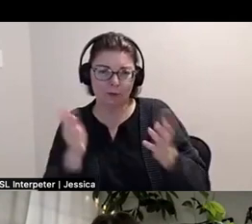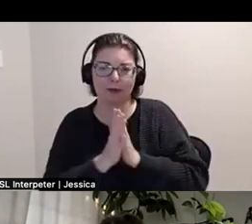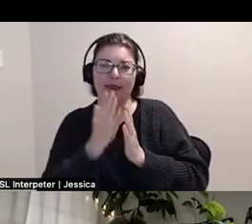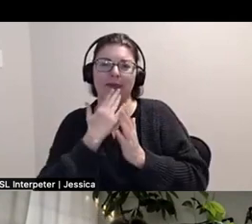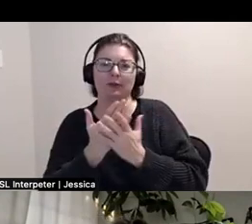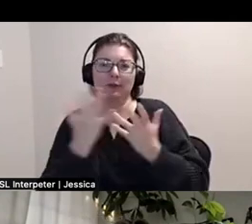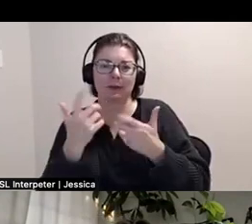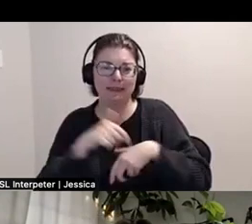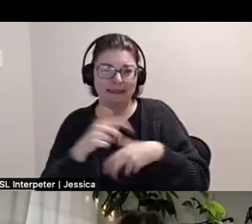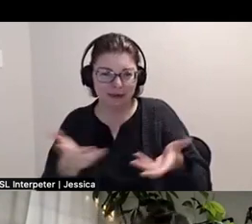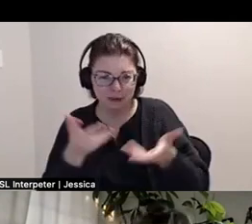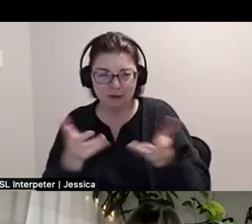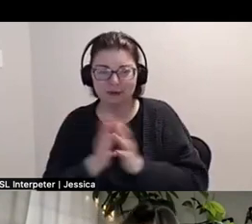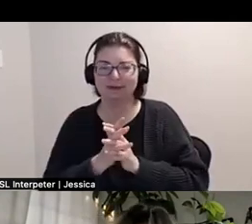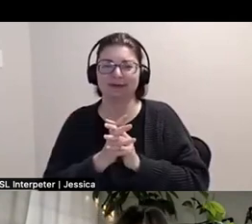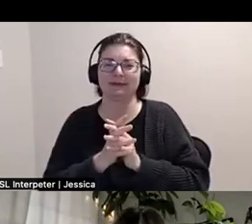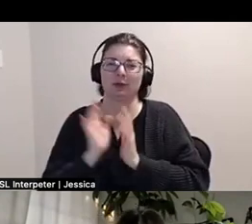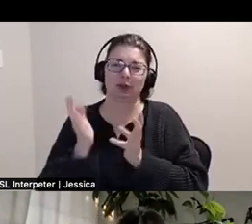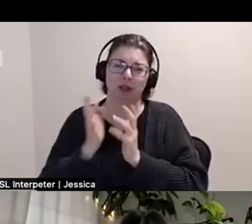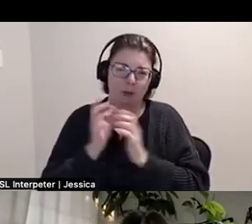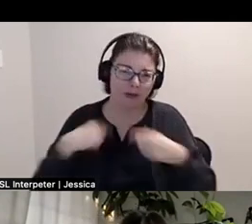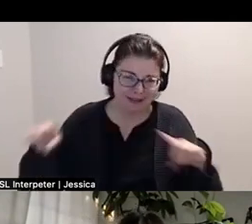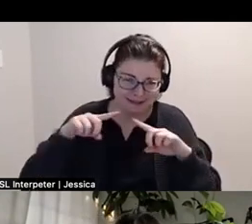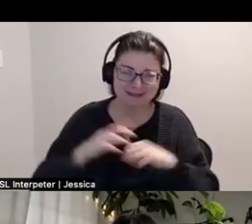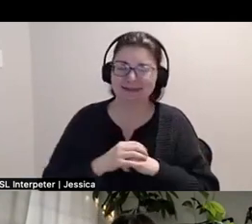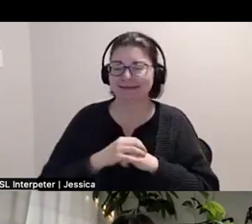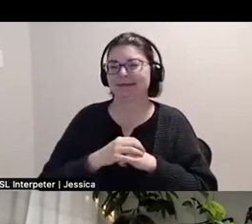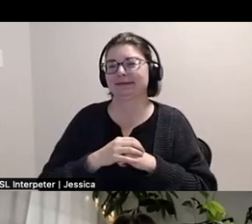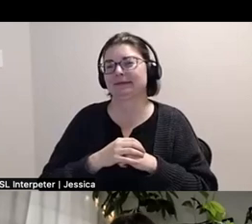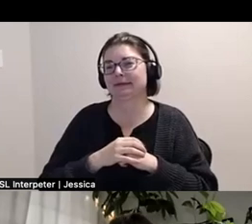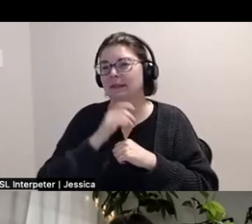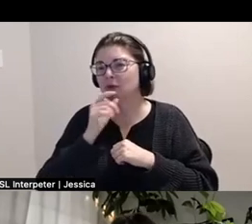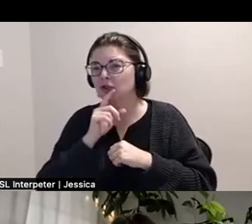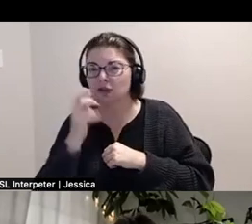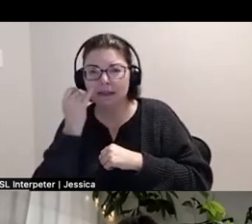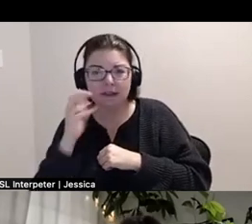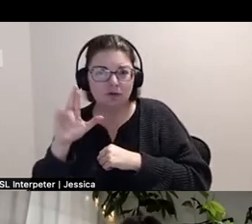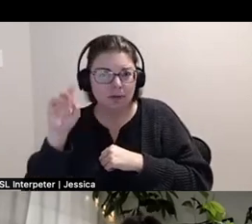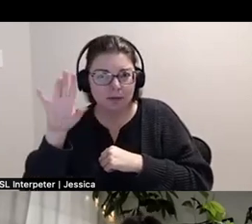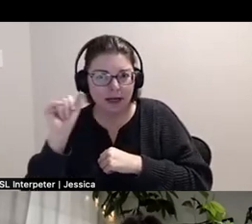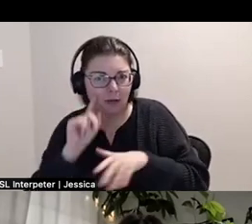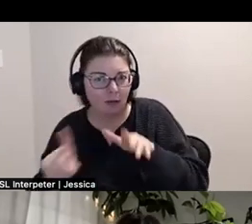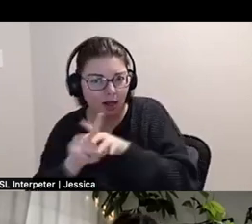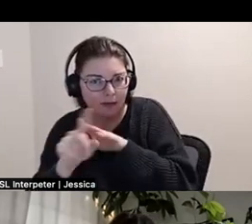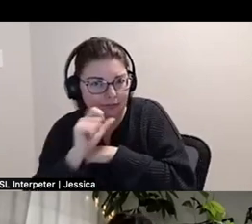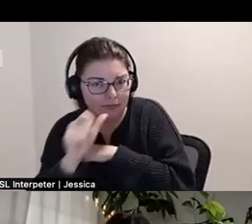tonight for, to speak with everyone. I'm not sure if Rebecca will hop back on. I'm not sure if any of you